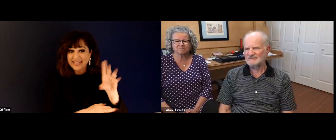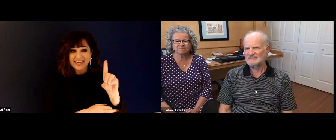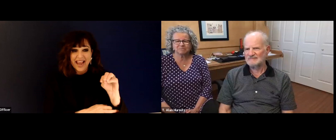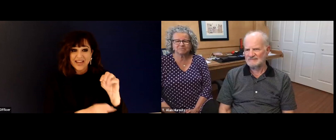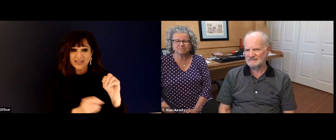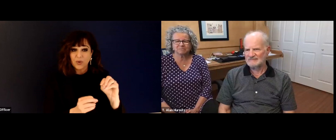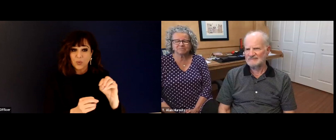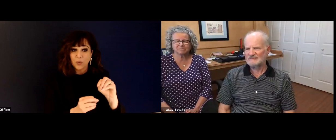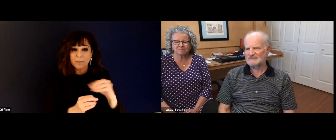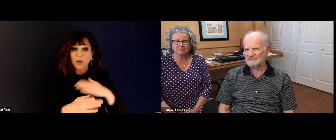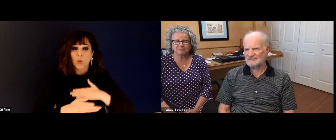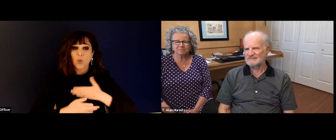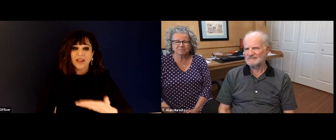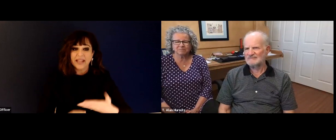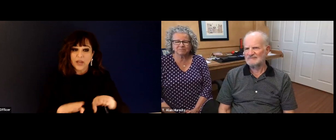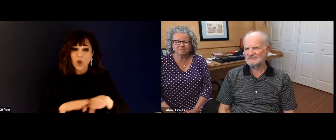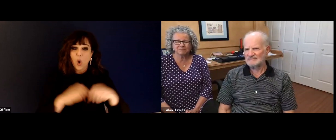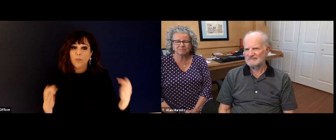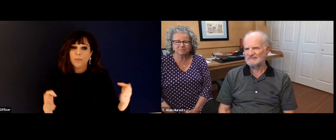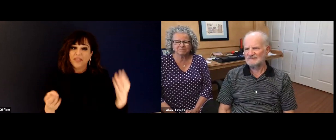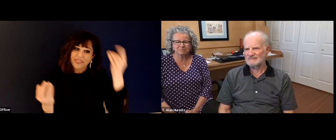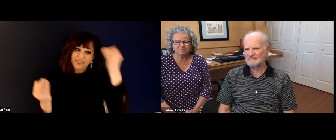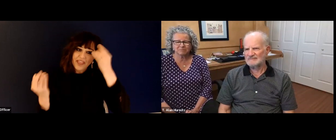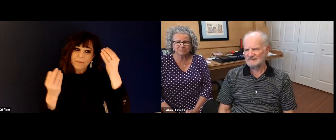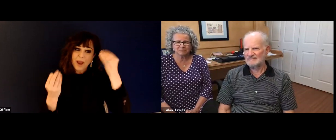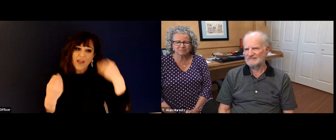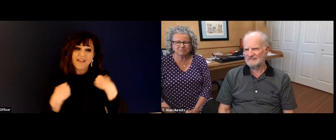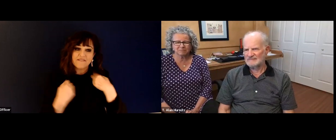lot of issues with mental health. And so I'm really